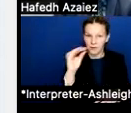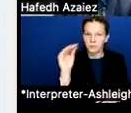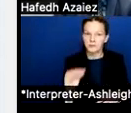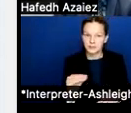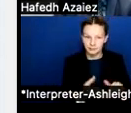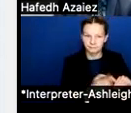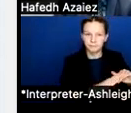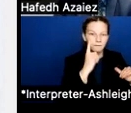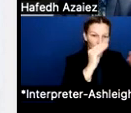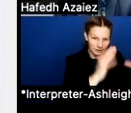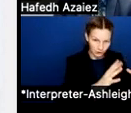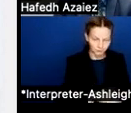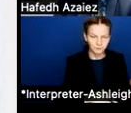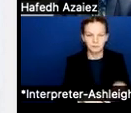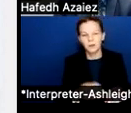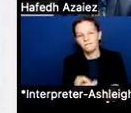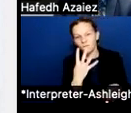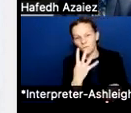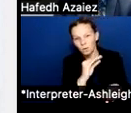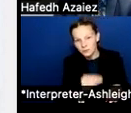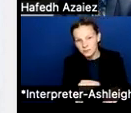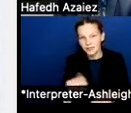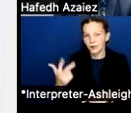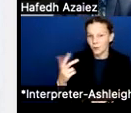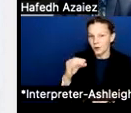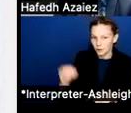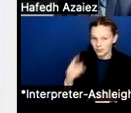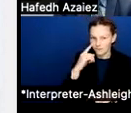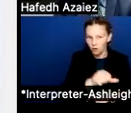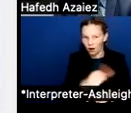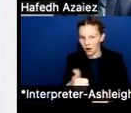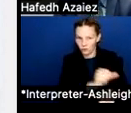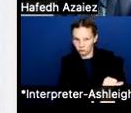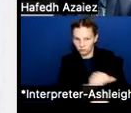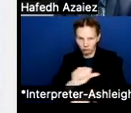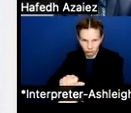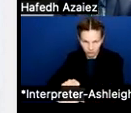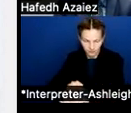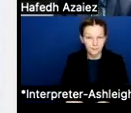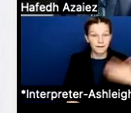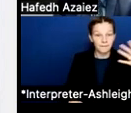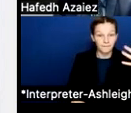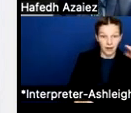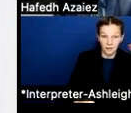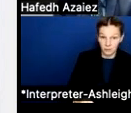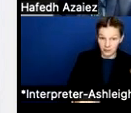4% and 3% for different other employee groups. But just to give you that point of reference for 5% for teachers, if we were to say,